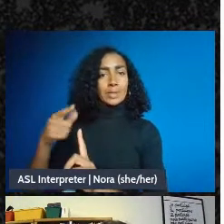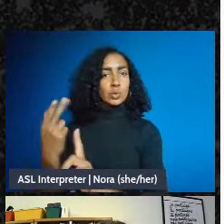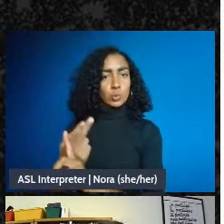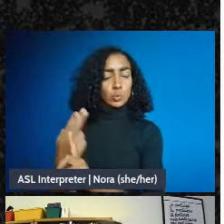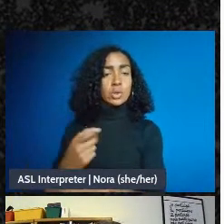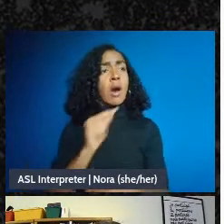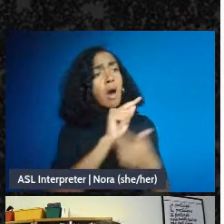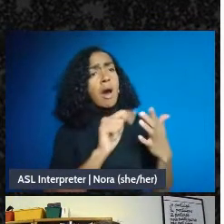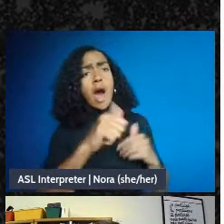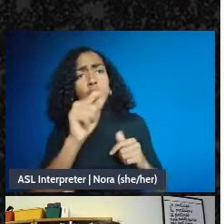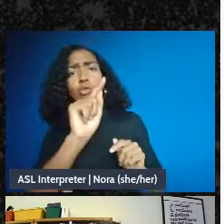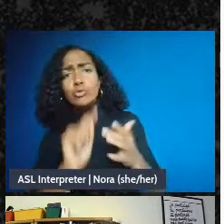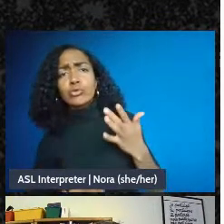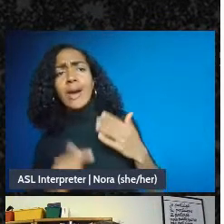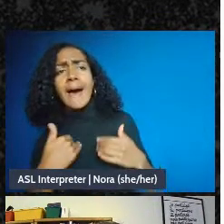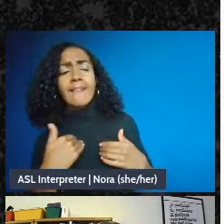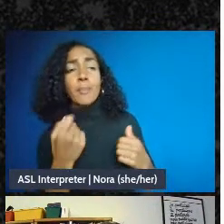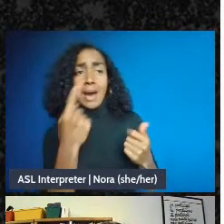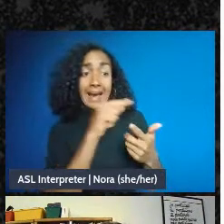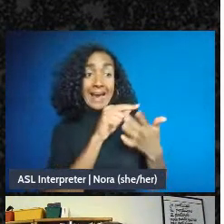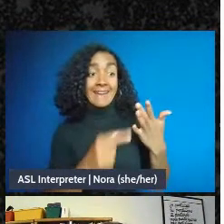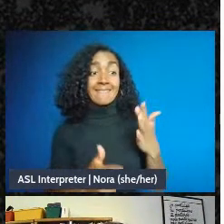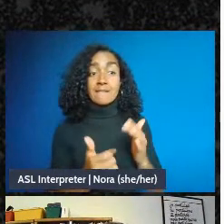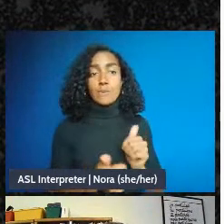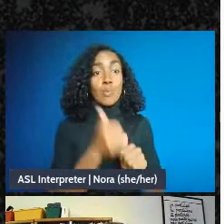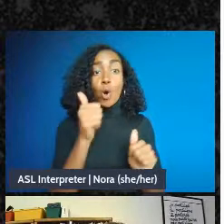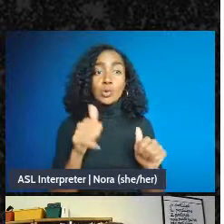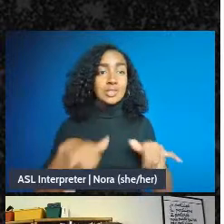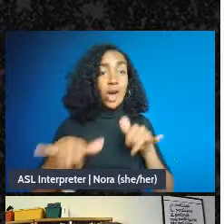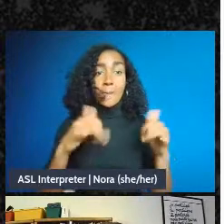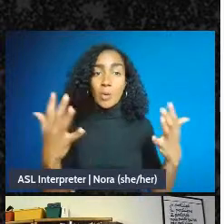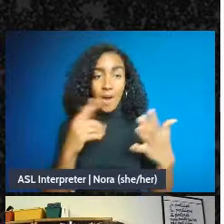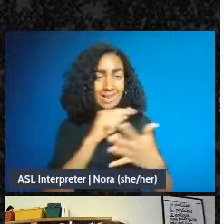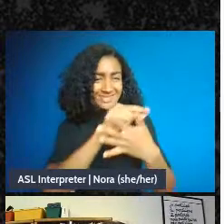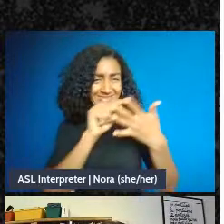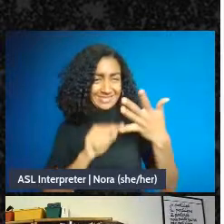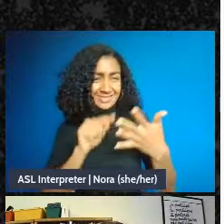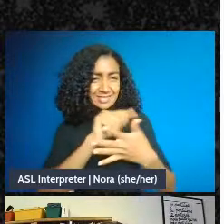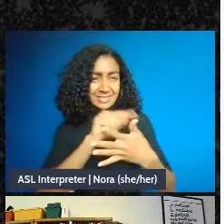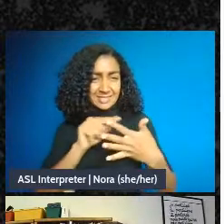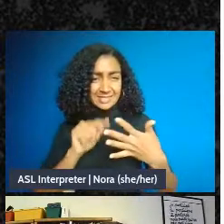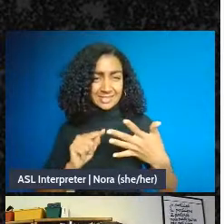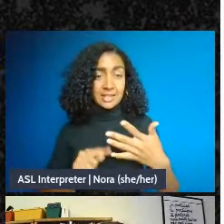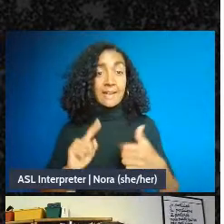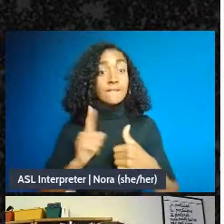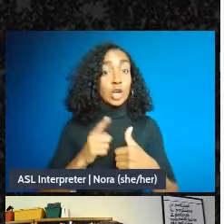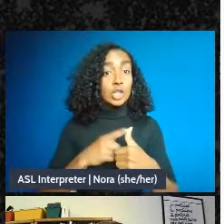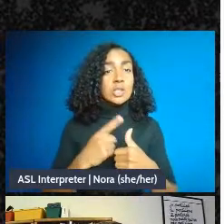most common. The first is going through a single member's account, one member of your mutual aid